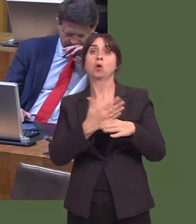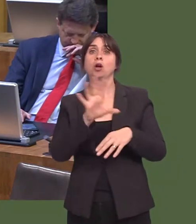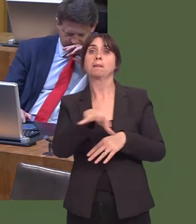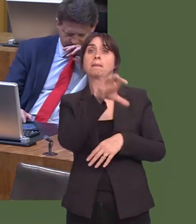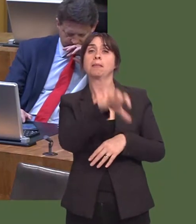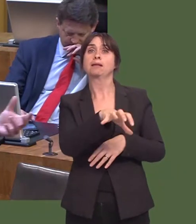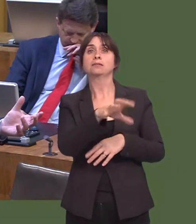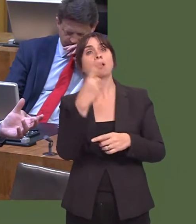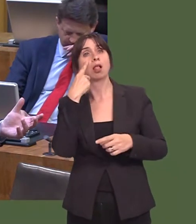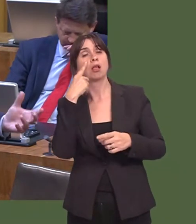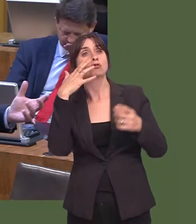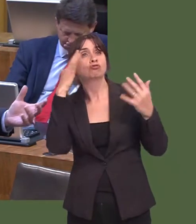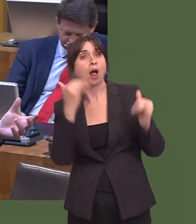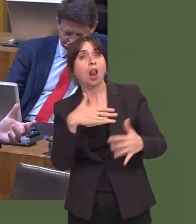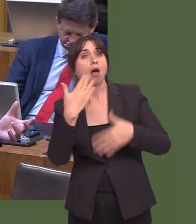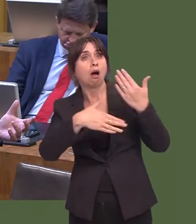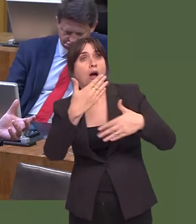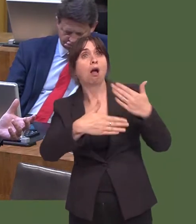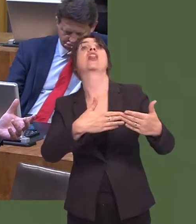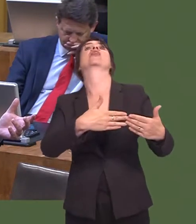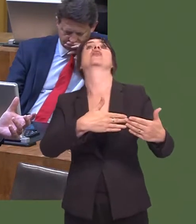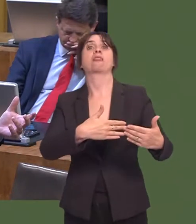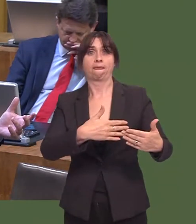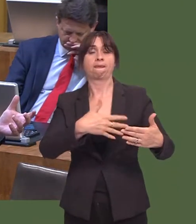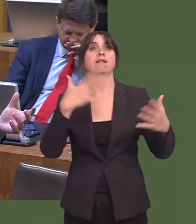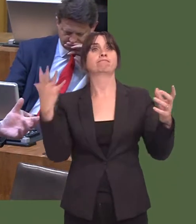But there will be examplesóthe Member for Aberavon has already mentioned someówhere